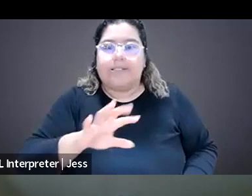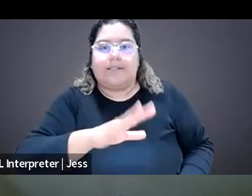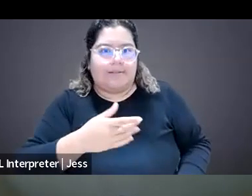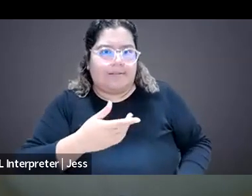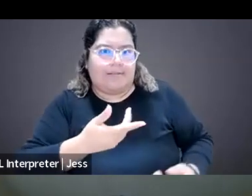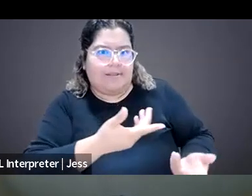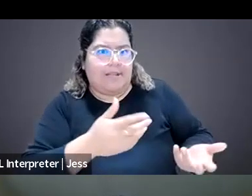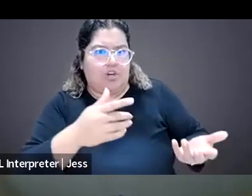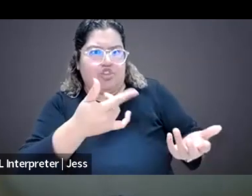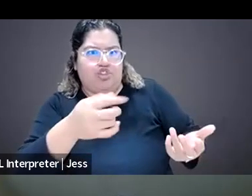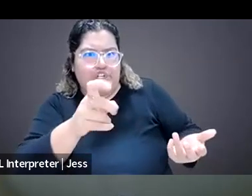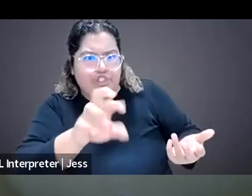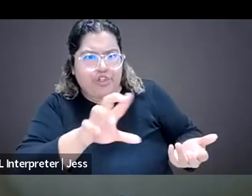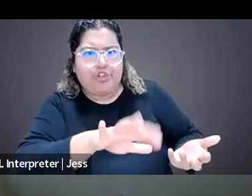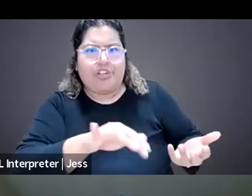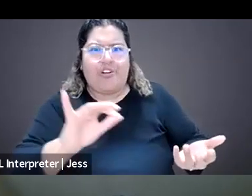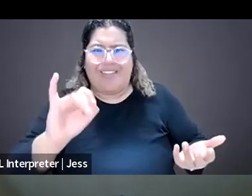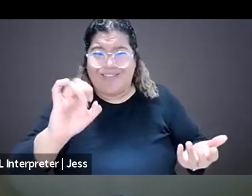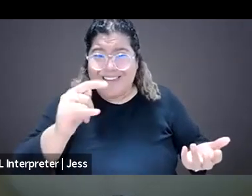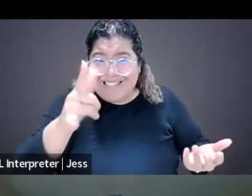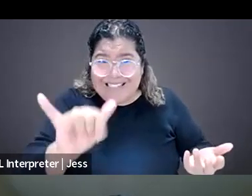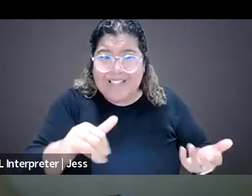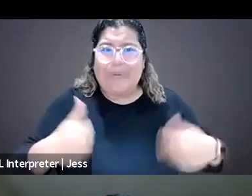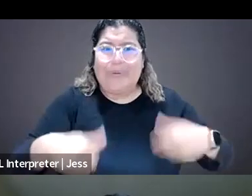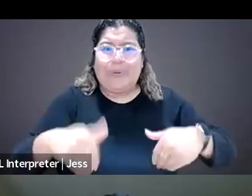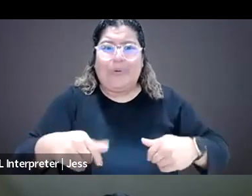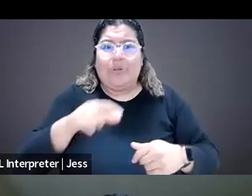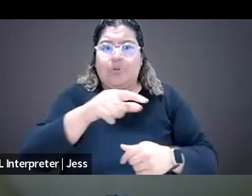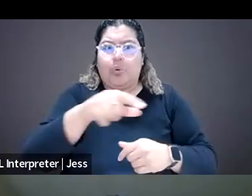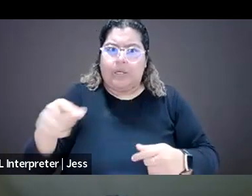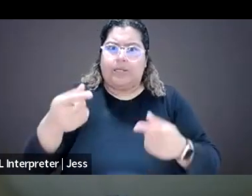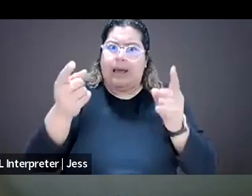and they create a strong chilling effect on coverage resulting in self censorship or censorship.